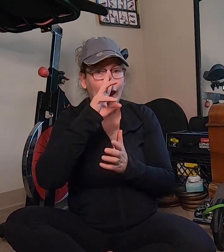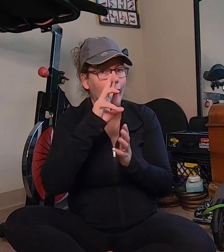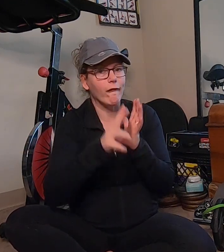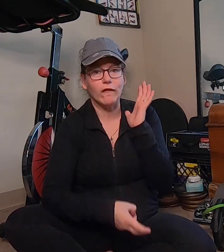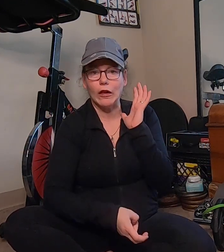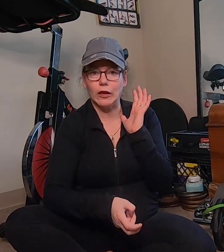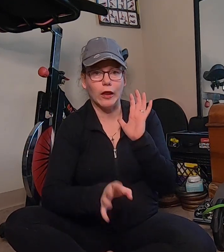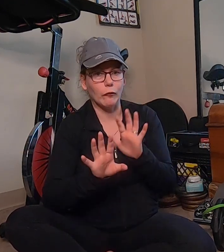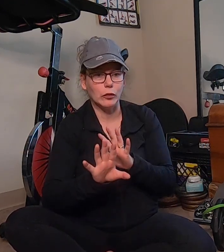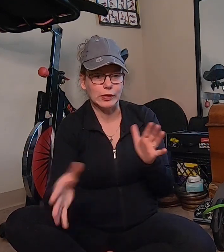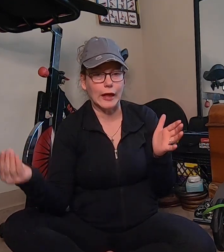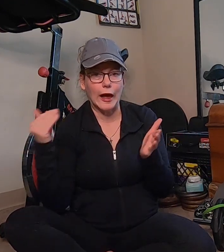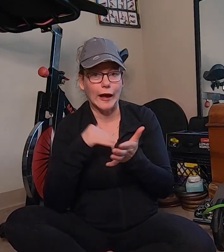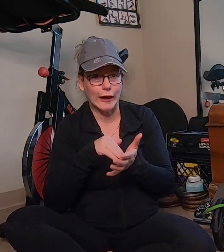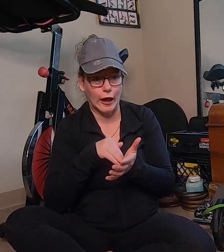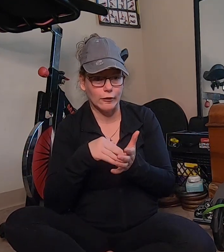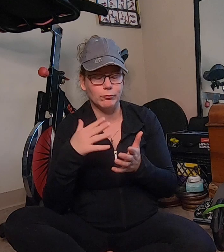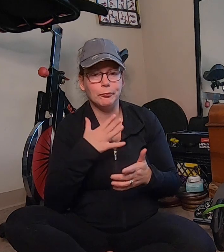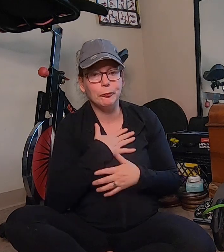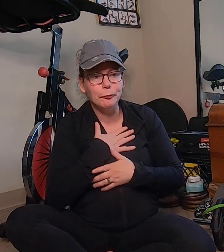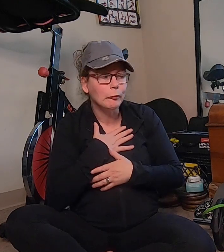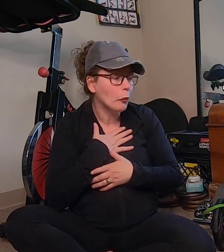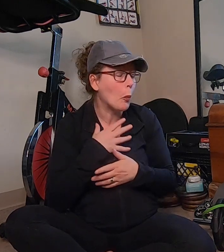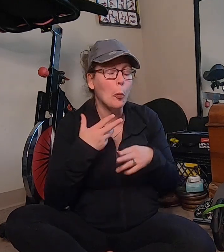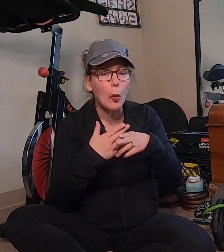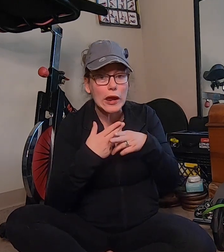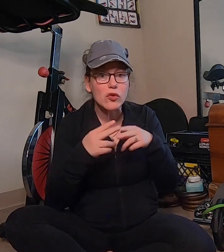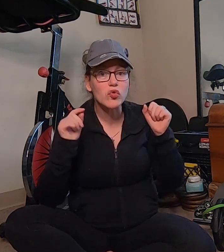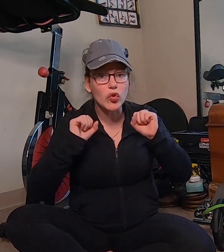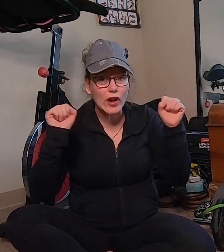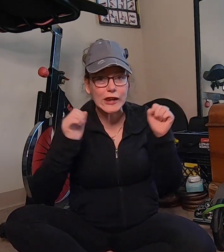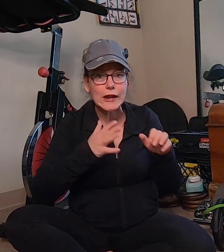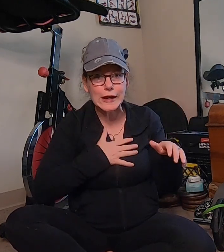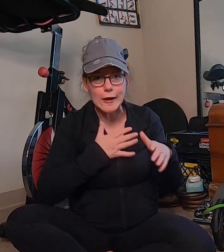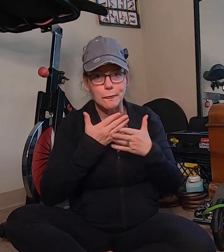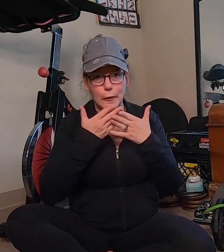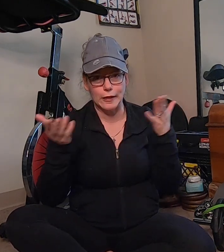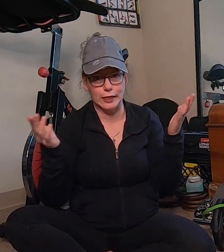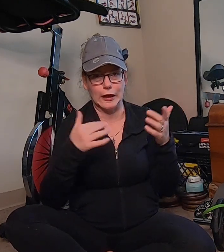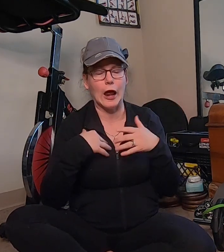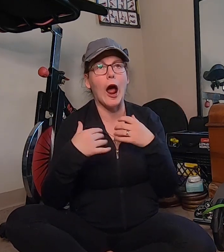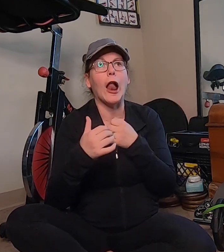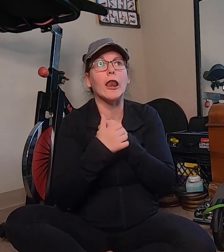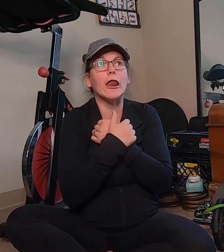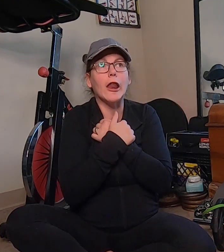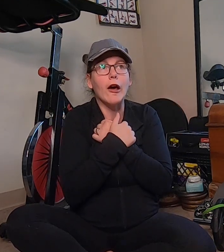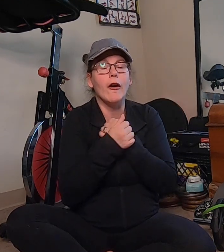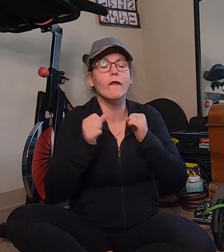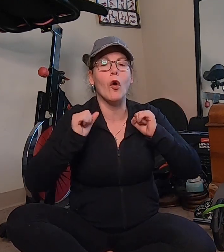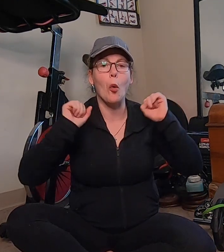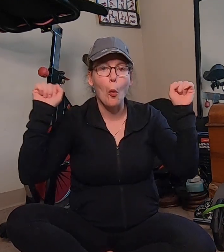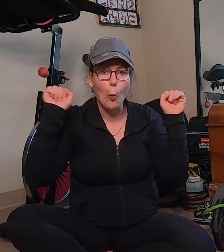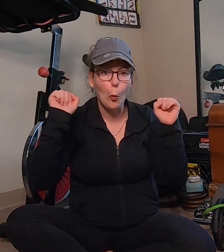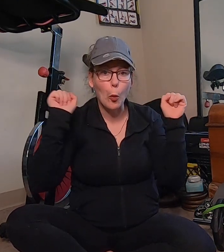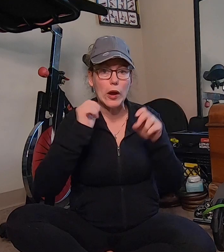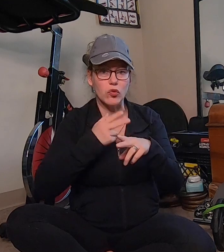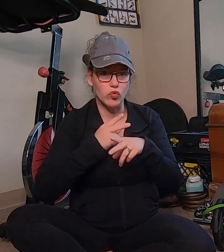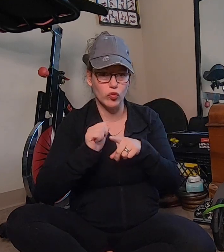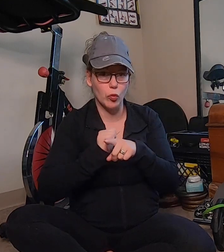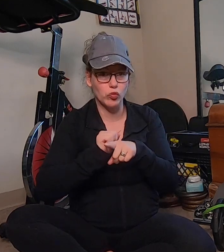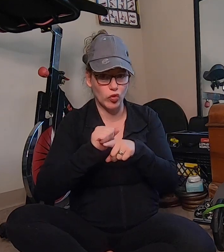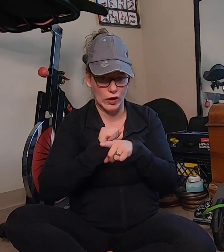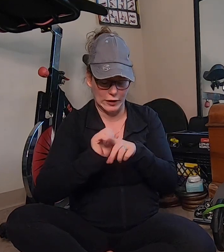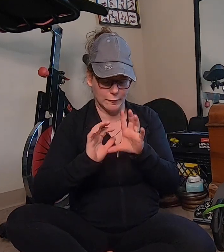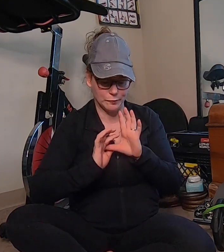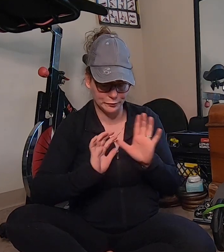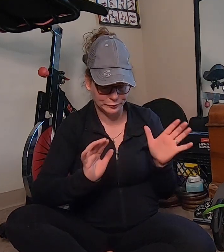and I fell in love with it again weight training is my thing I love weight training